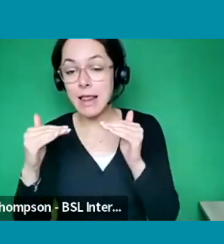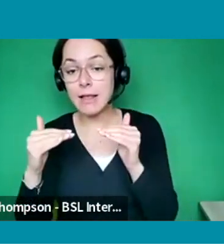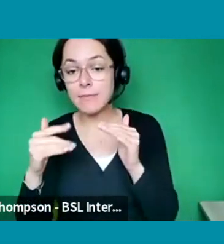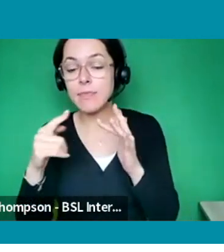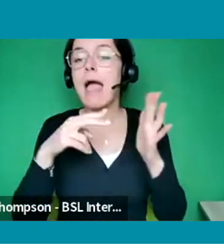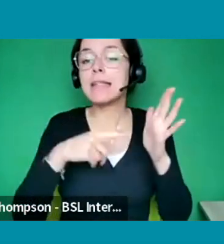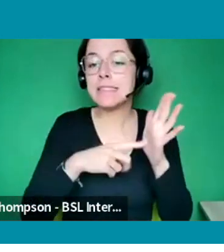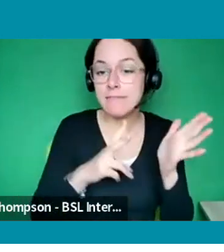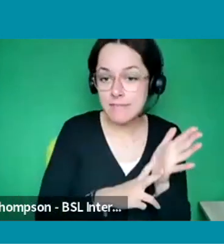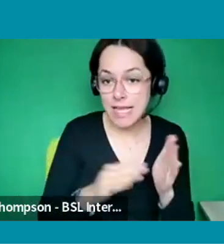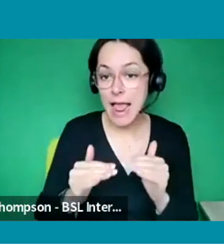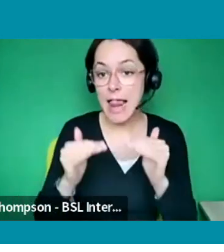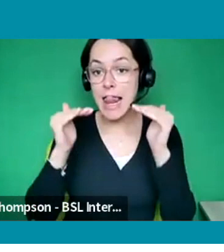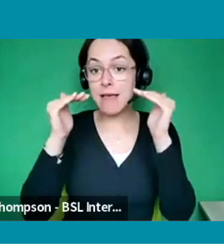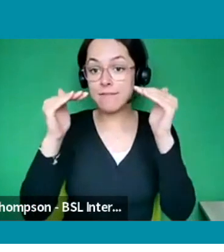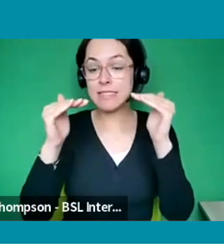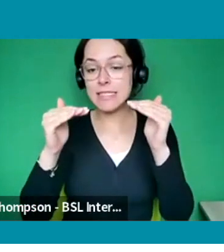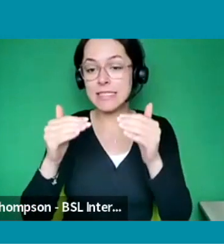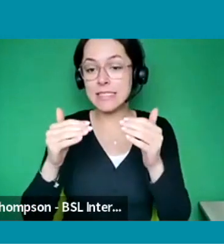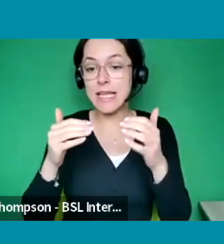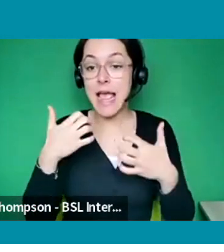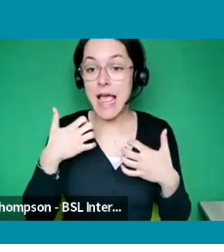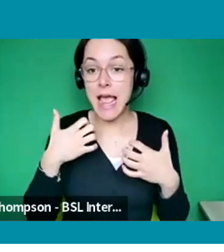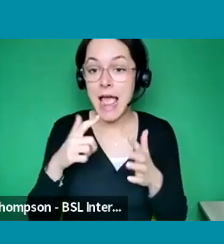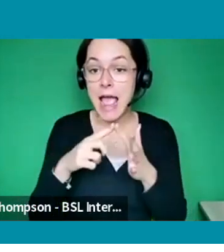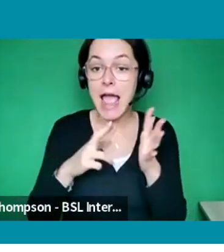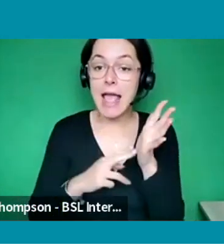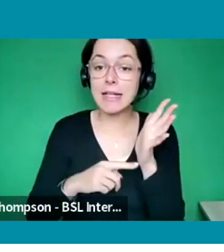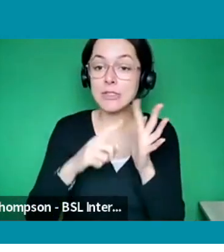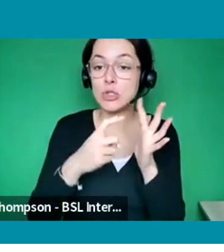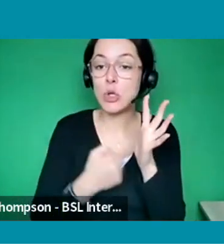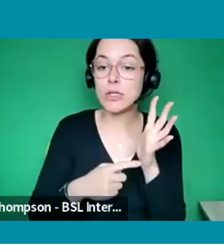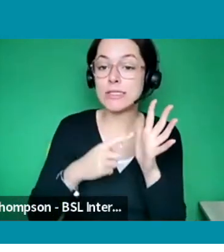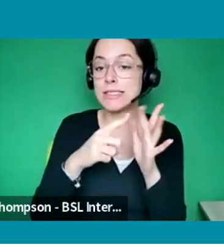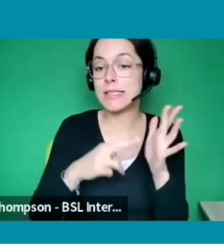demonstrate their commitment to inclusion and including people with disabilities and